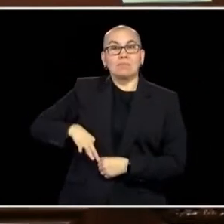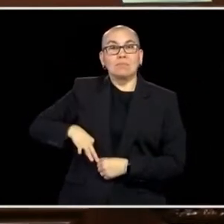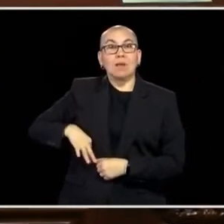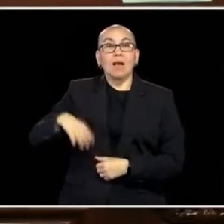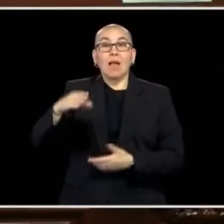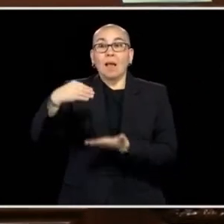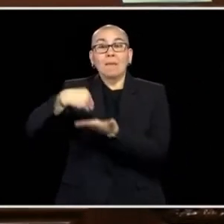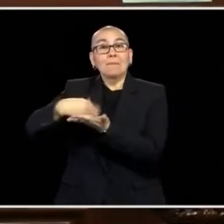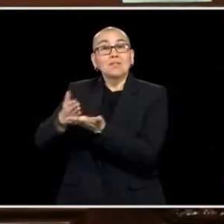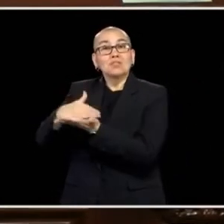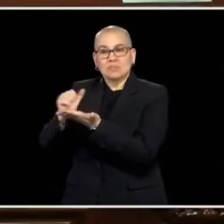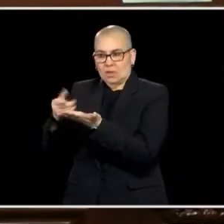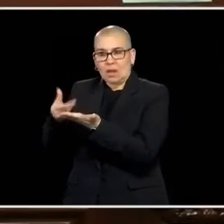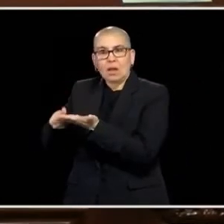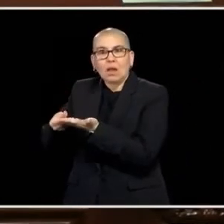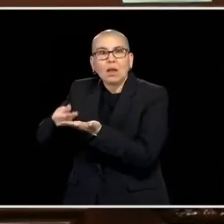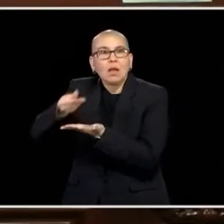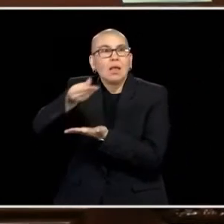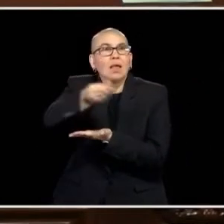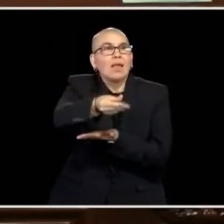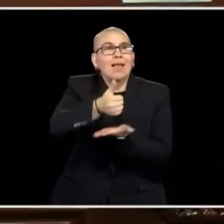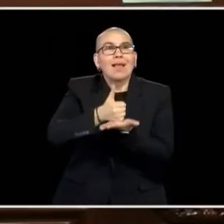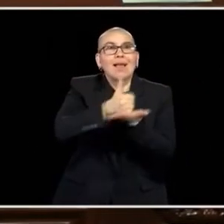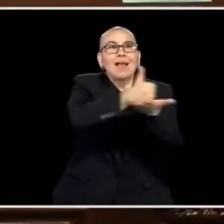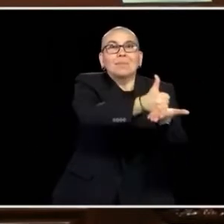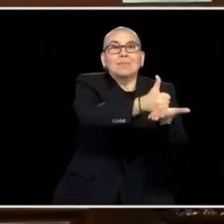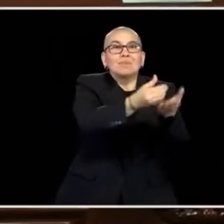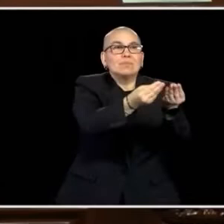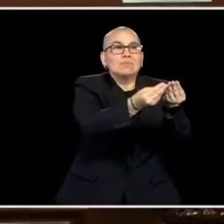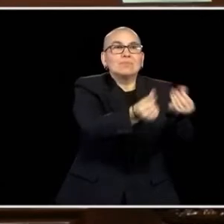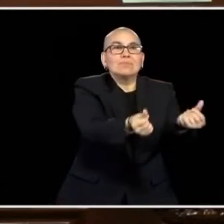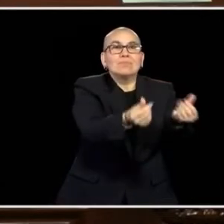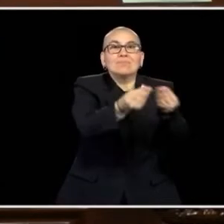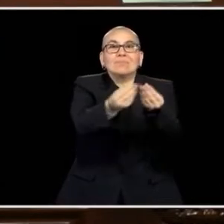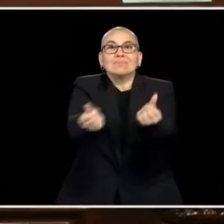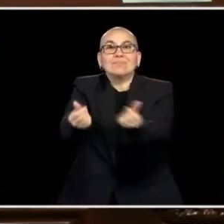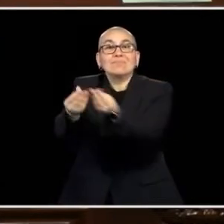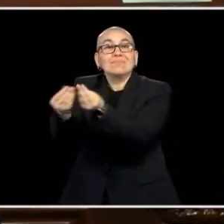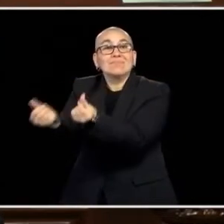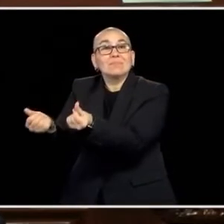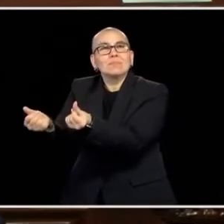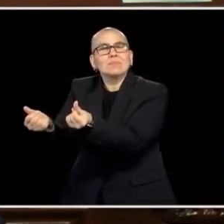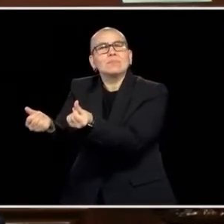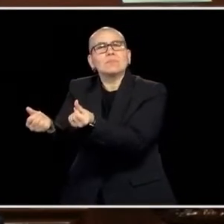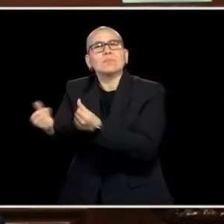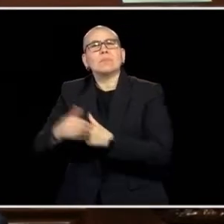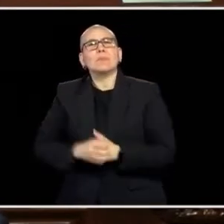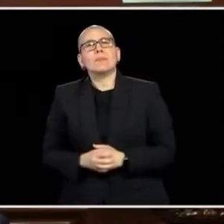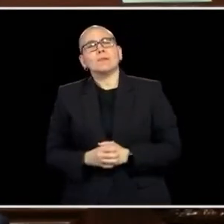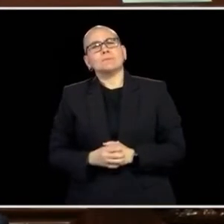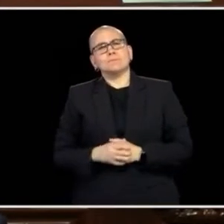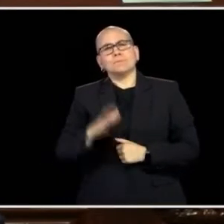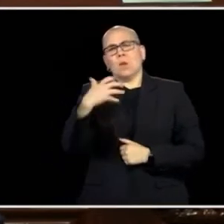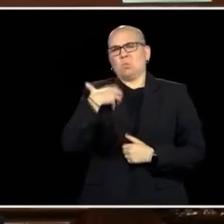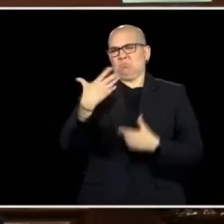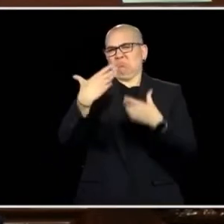SHOWS THAT WE CAN ADDRESS THESE VERY ISSUES. I WANT TO TALK FIRST OF ALL, JUST A LITTLE BIT ABOUT CHILD